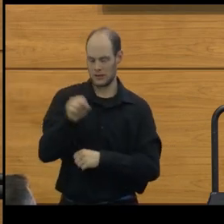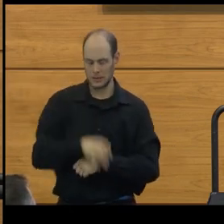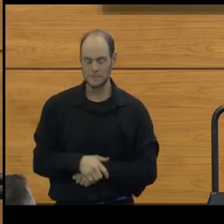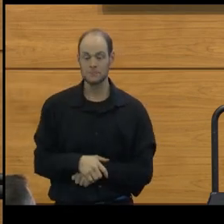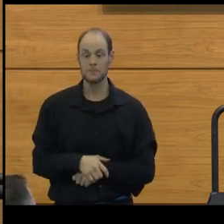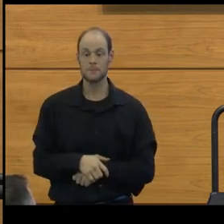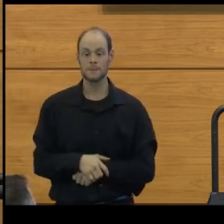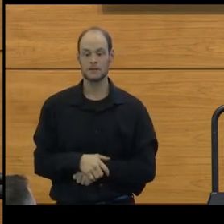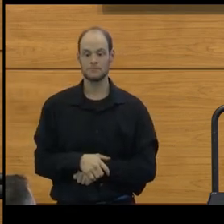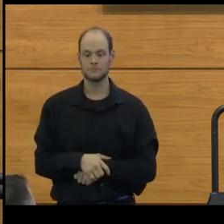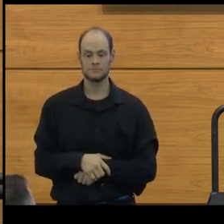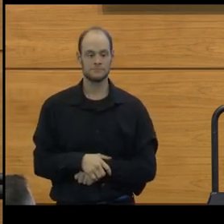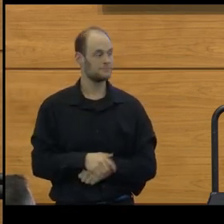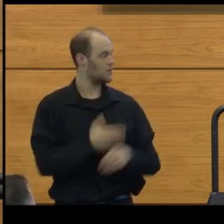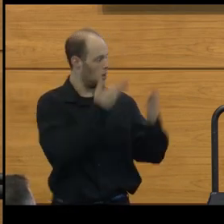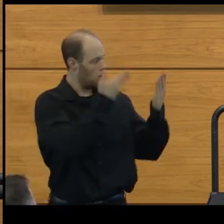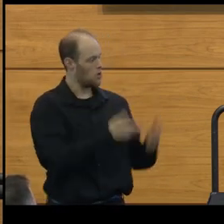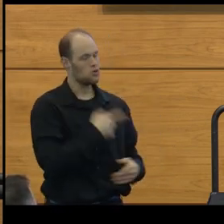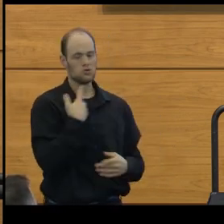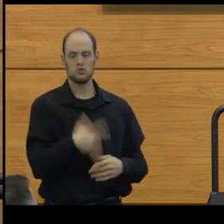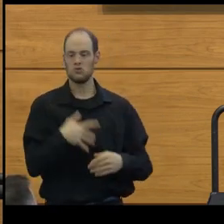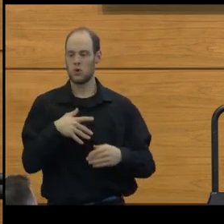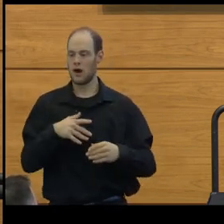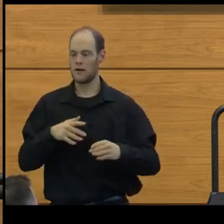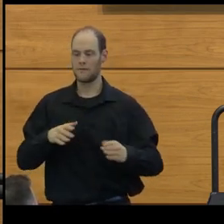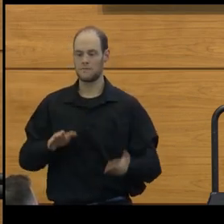Professor Heinze, you are addressing one of the greatest